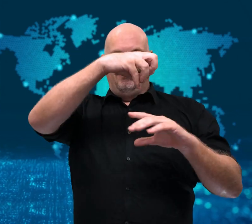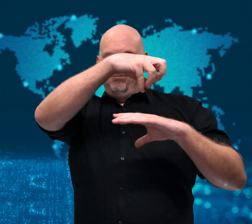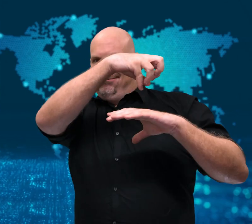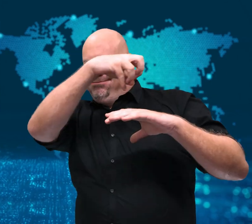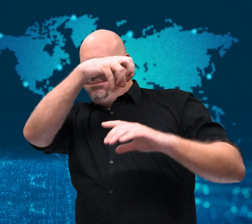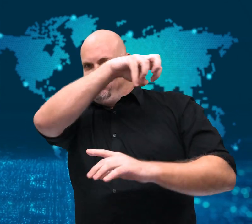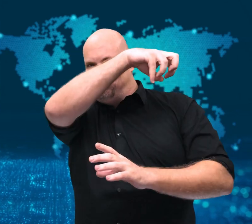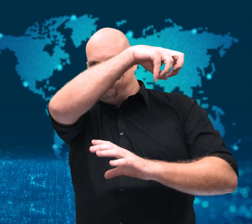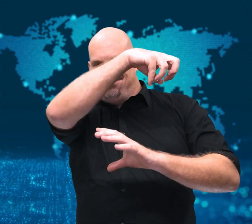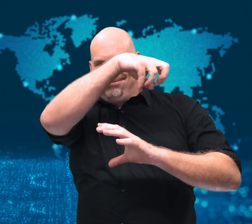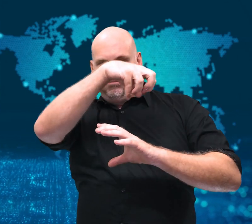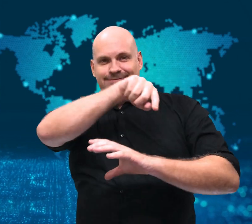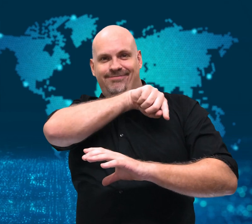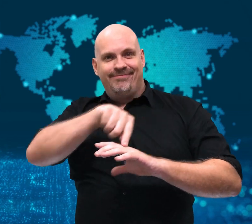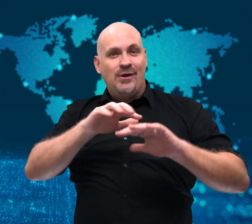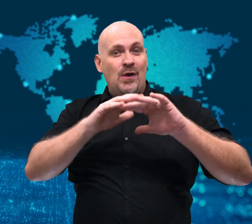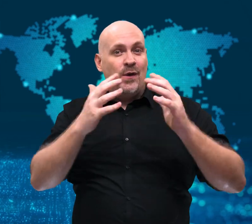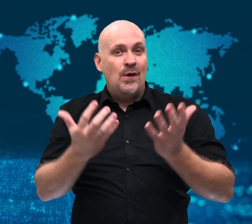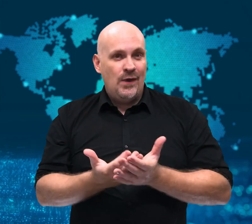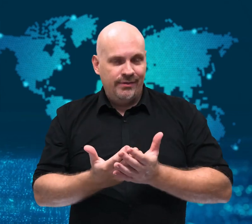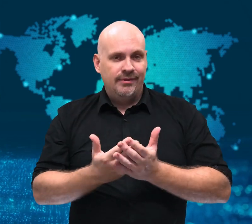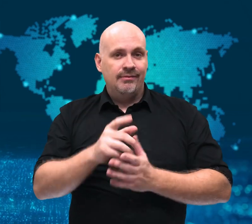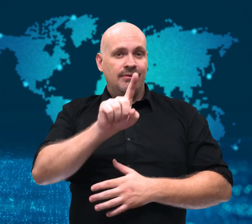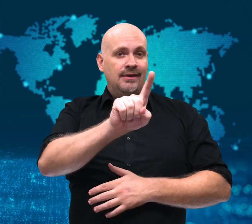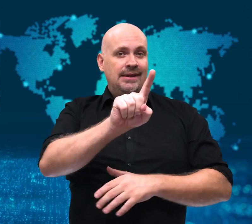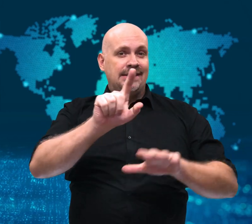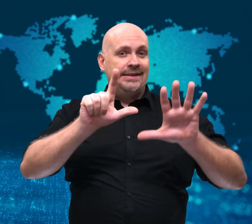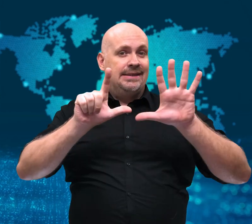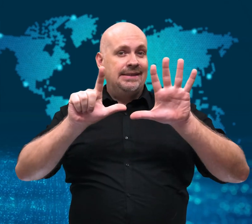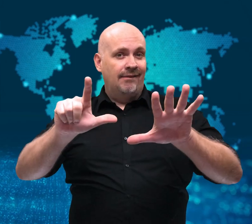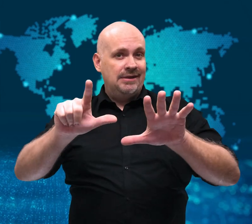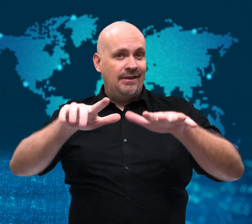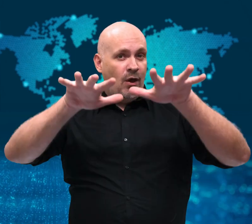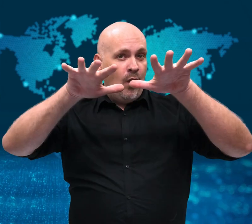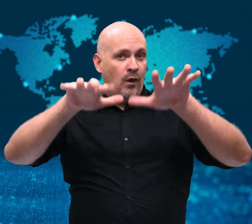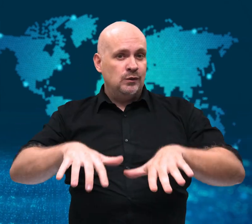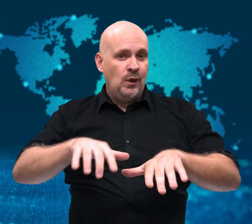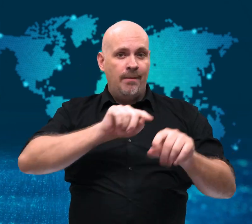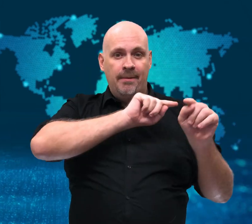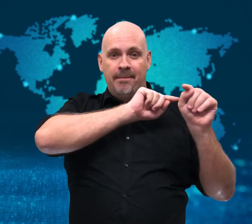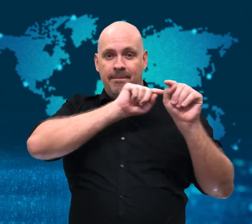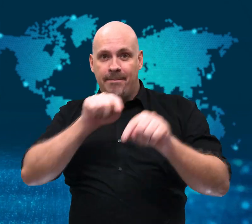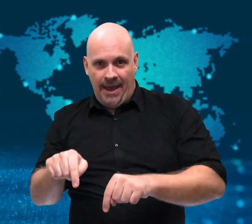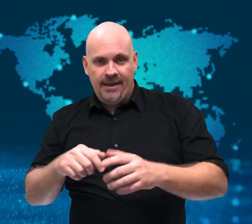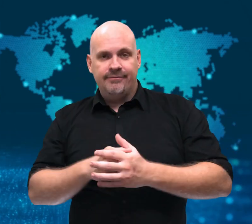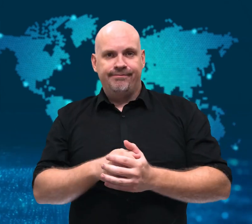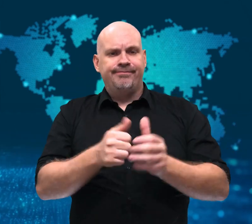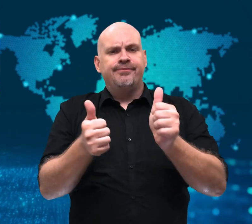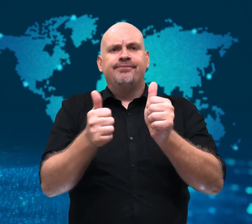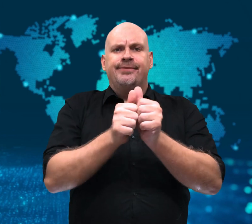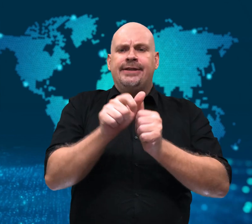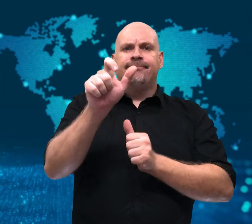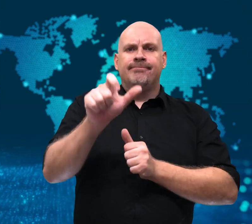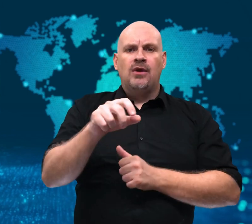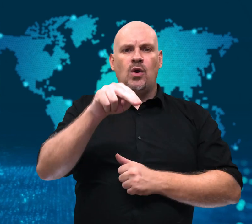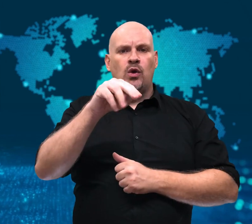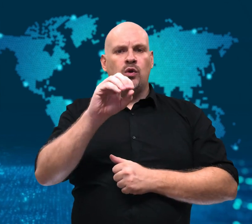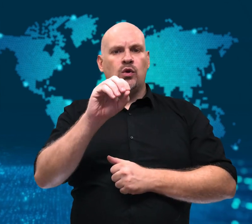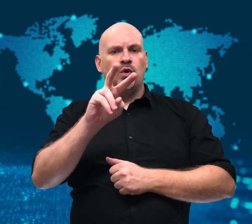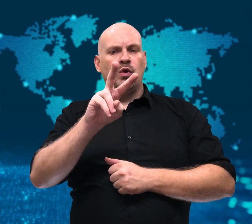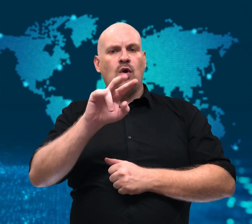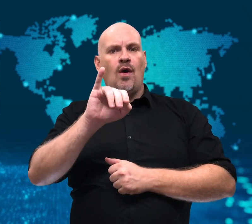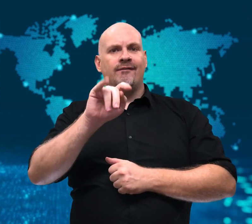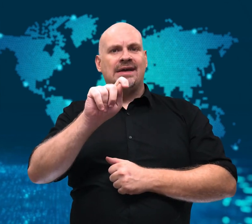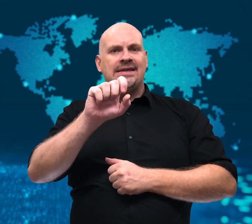the film crew will return to Earth on October 17th in a capsule